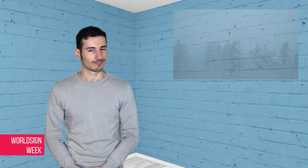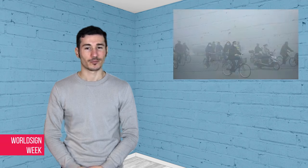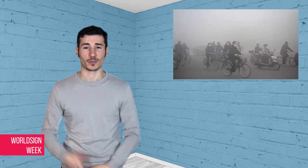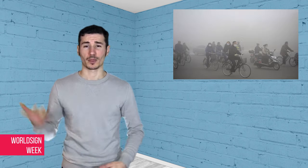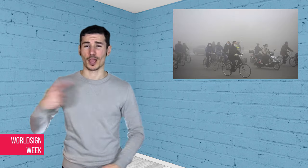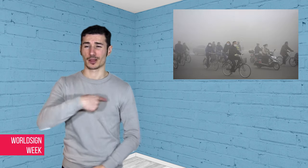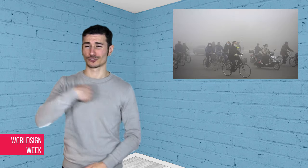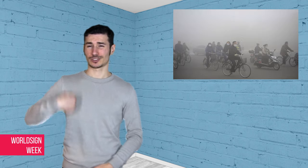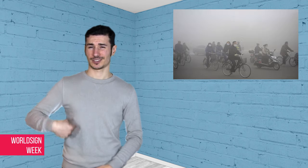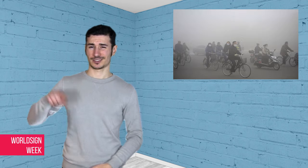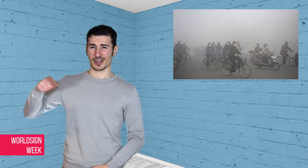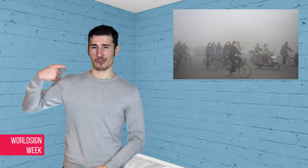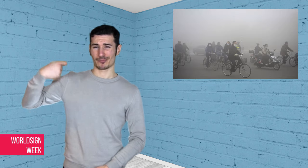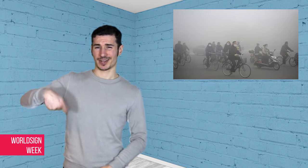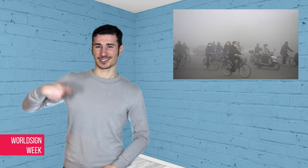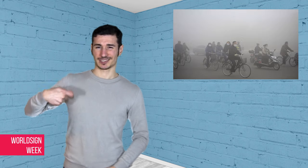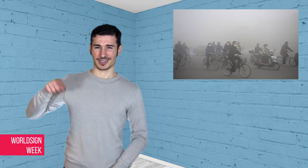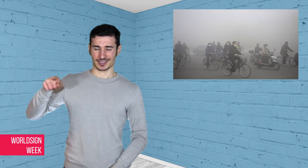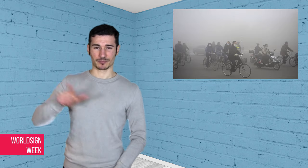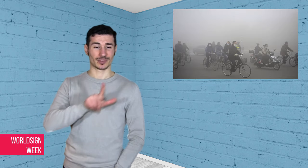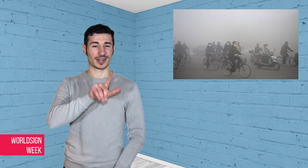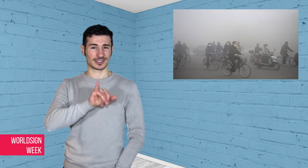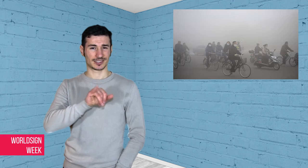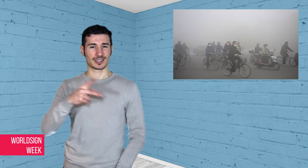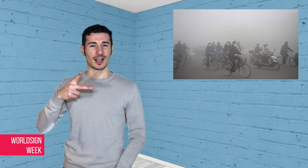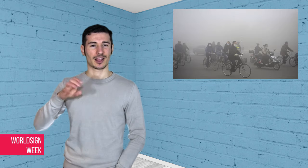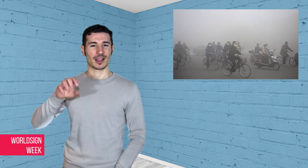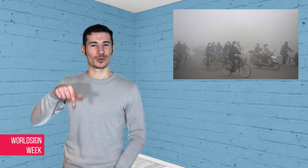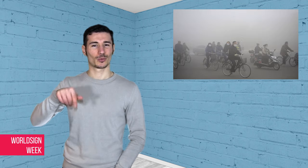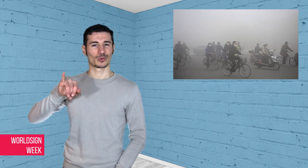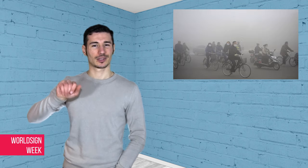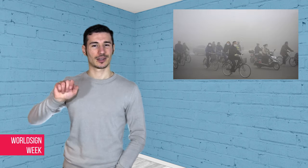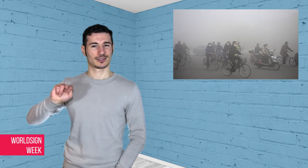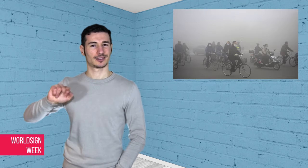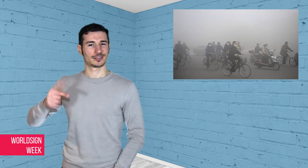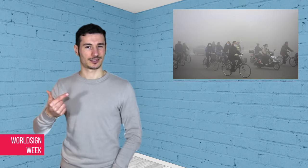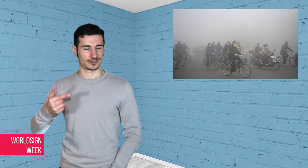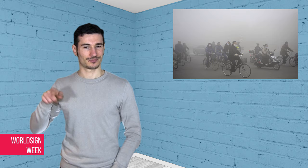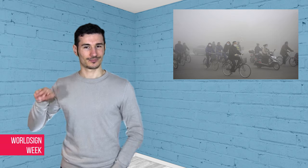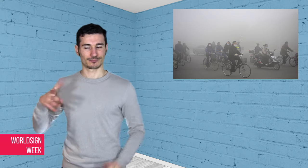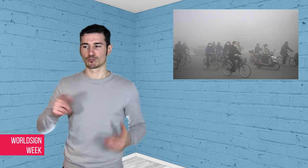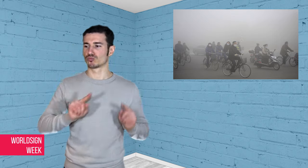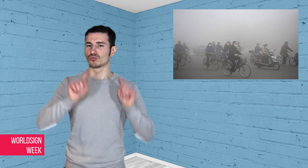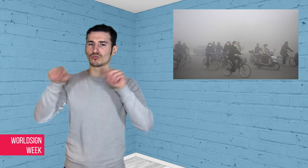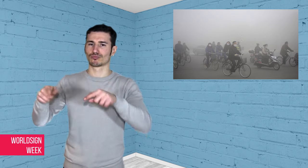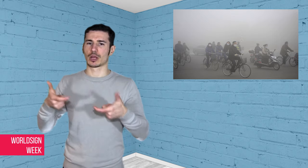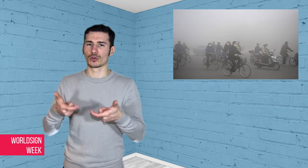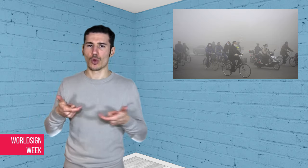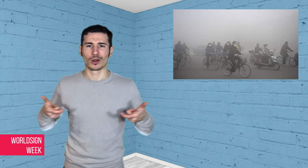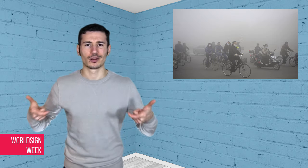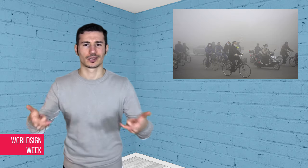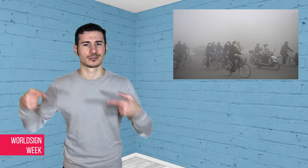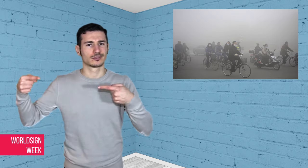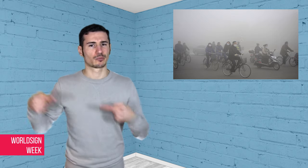Alessio: The Chinese premier, Li Keqiang, declared at an annual political